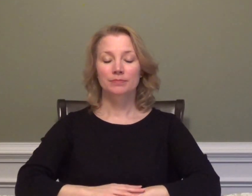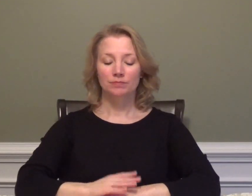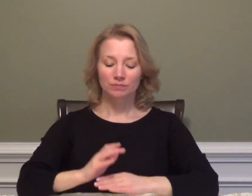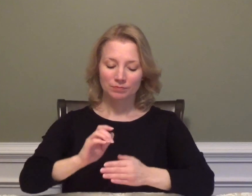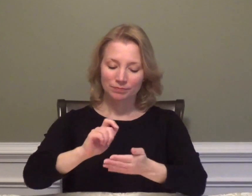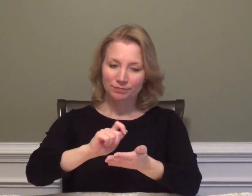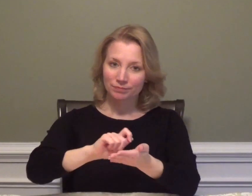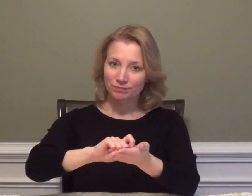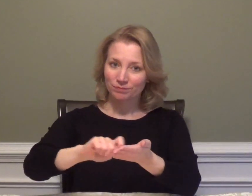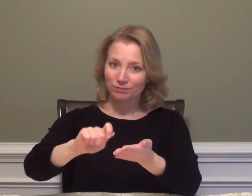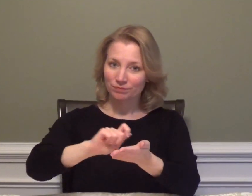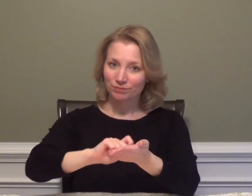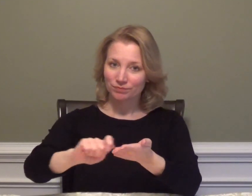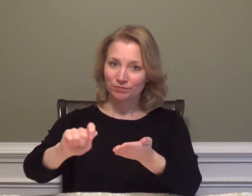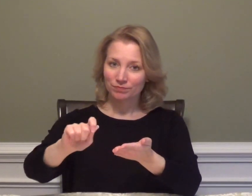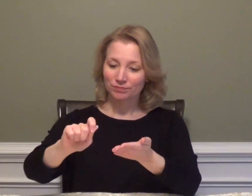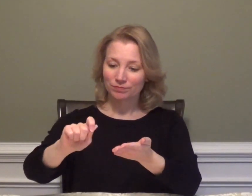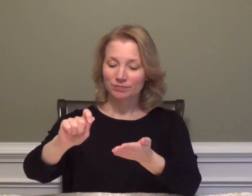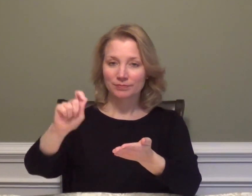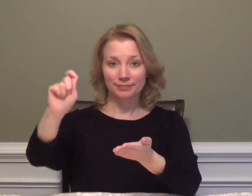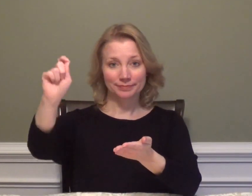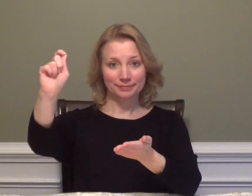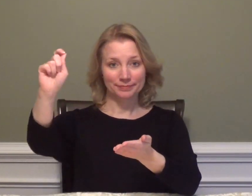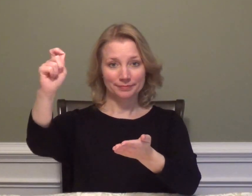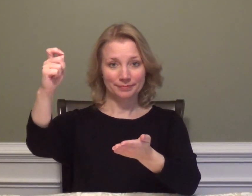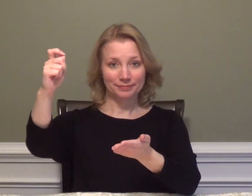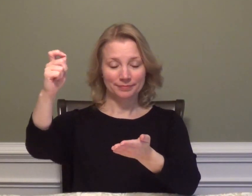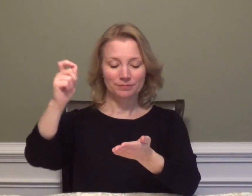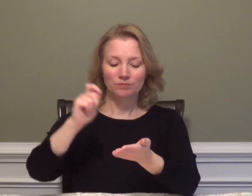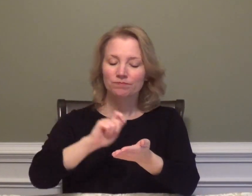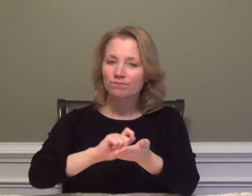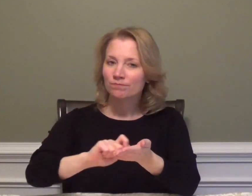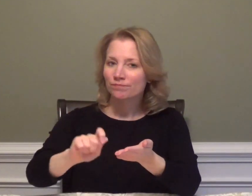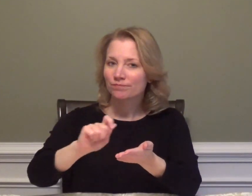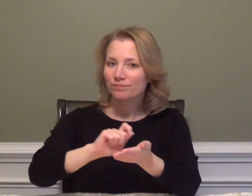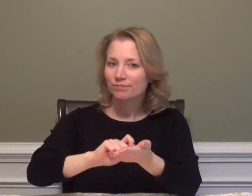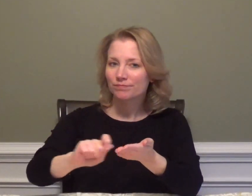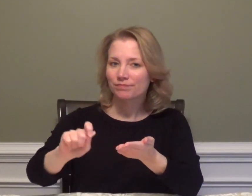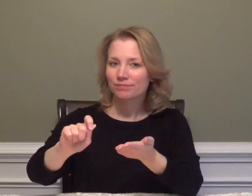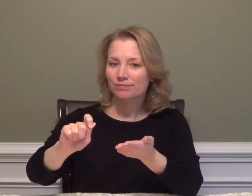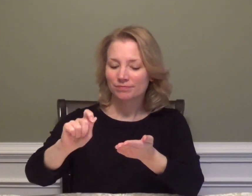to WRITE